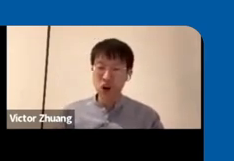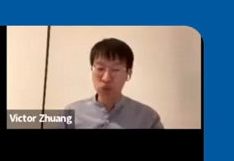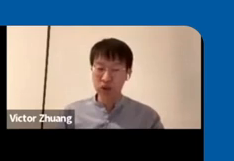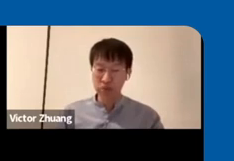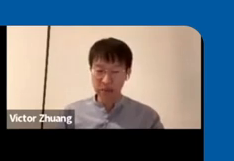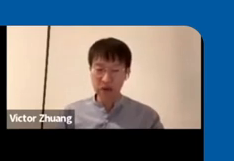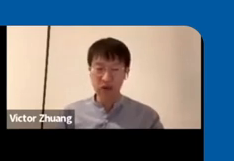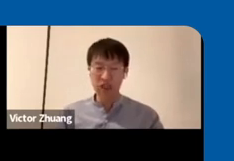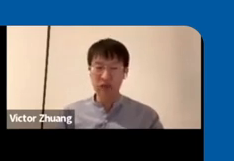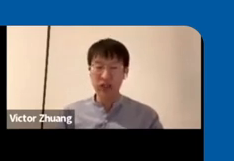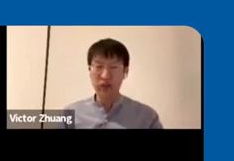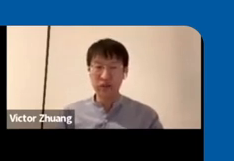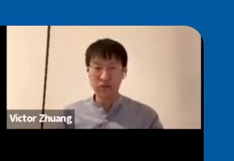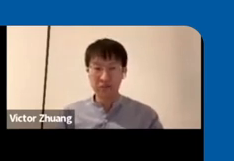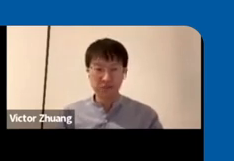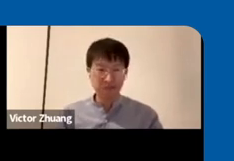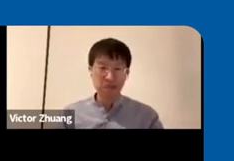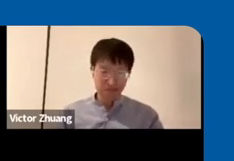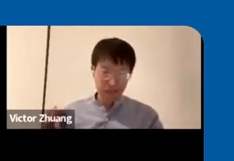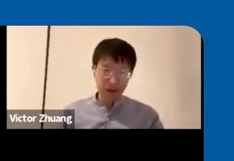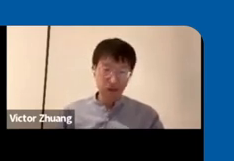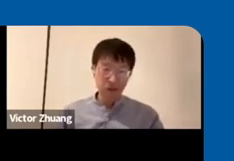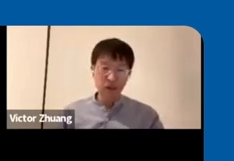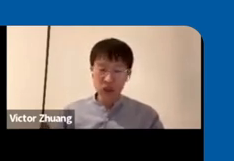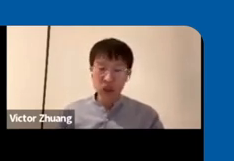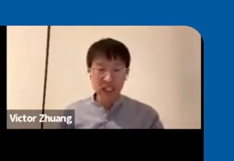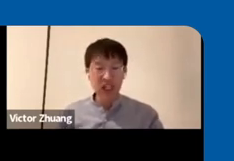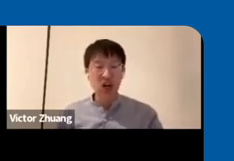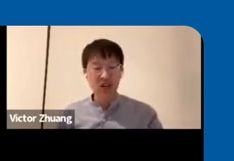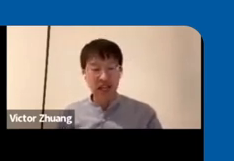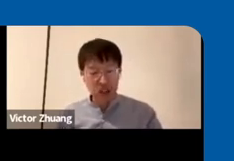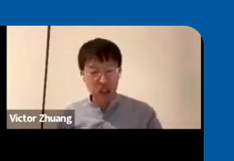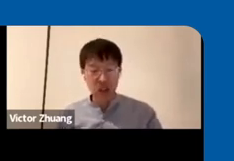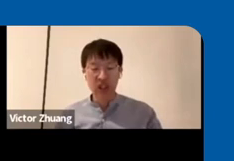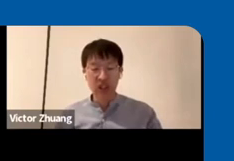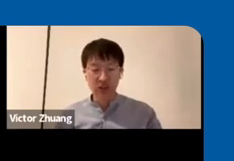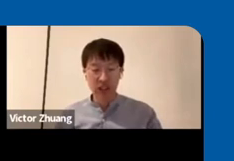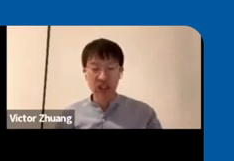I hope you remember from this video that we should not think of technological innovations